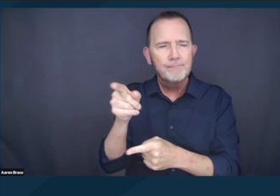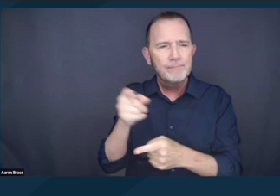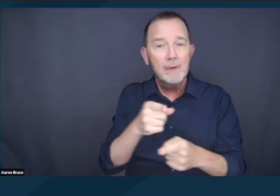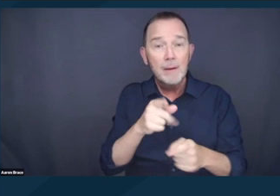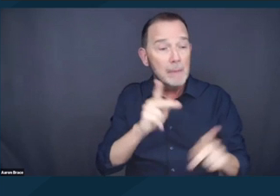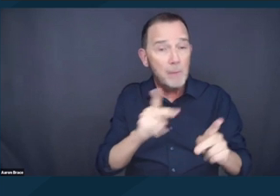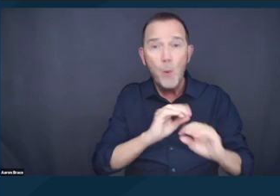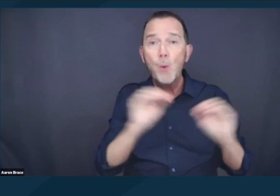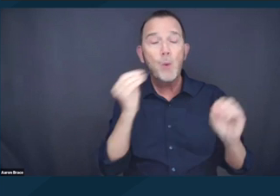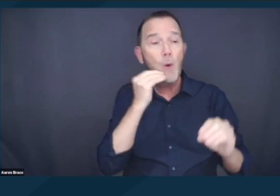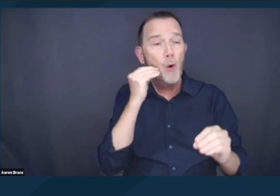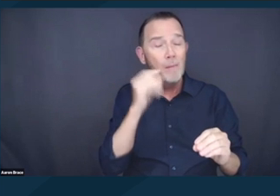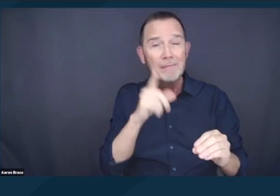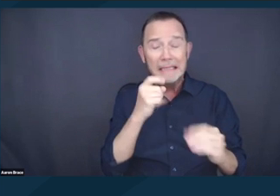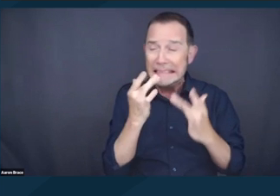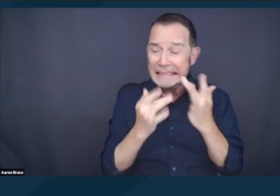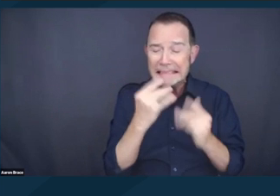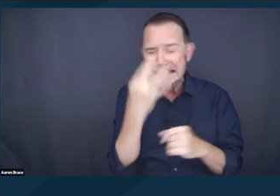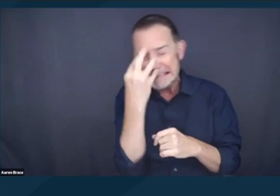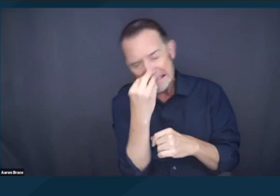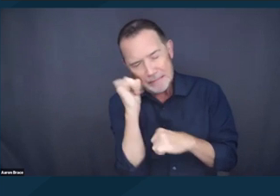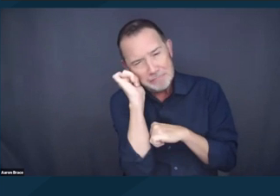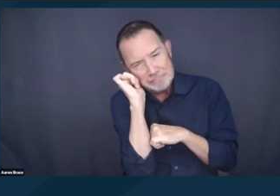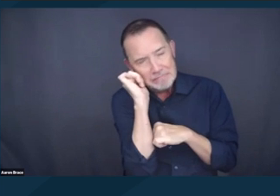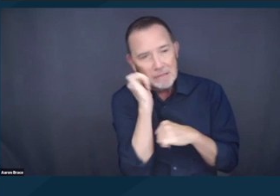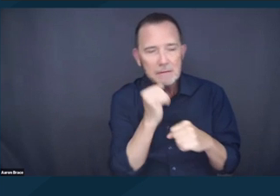for sleeping in public, when they have no place else to go. Next slide.